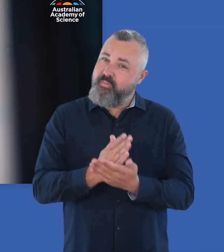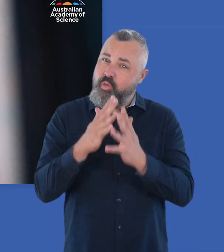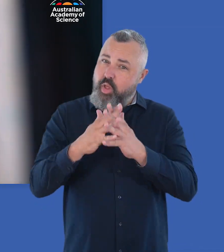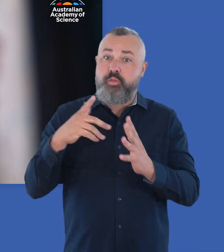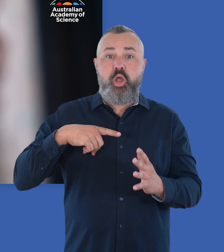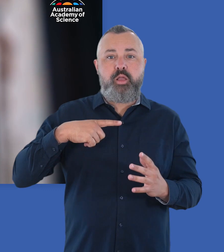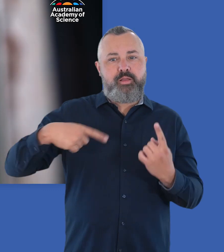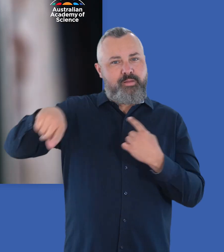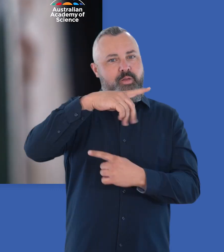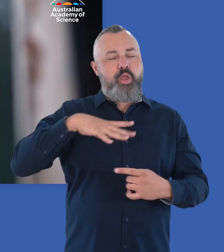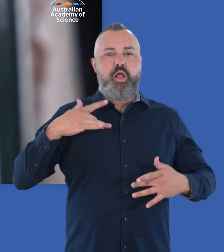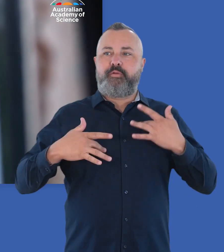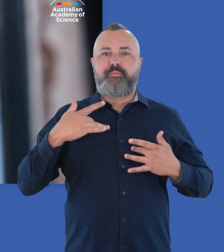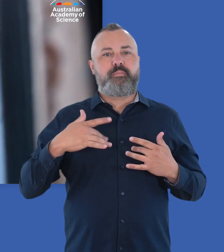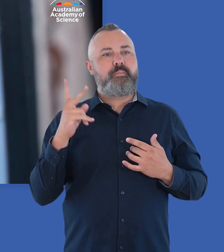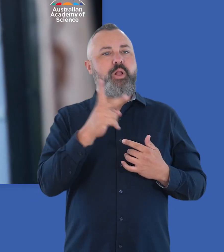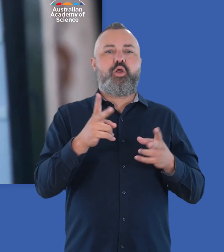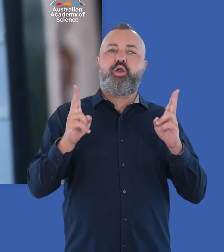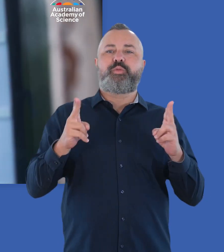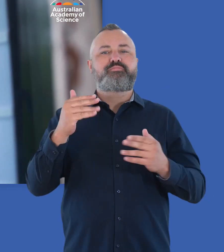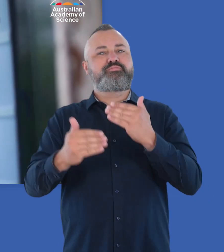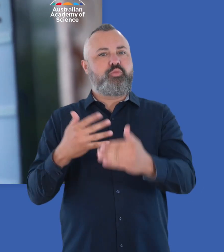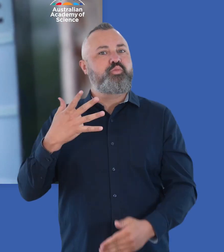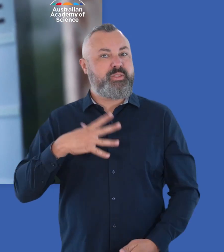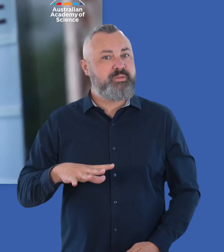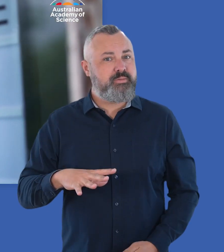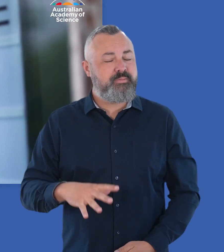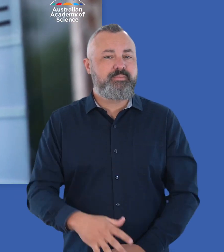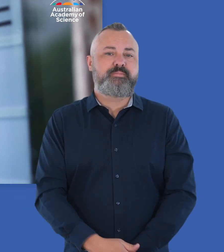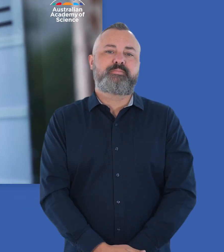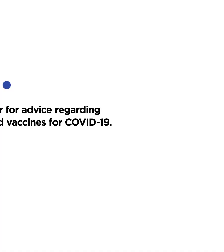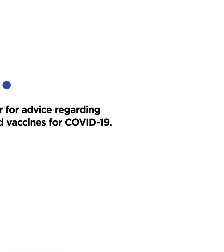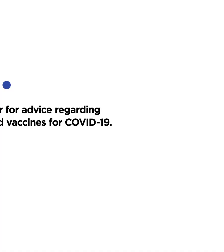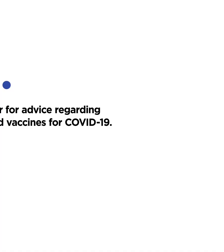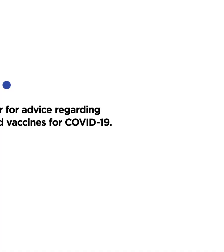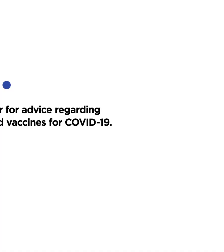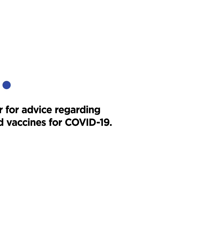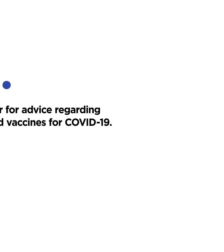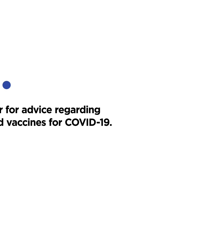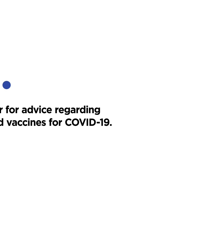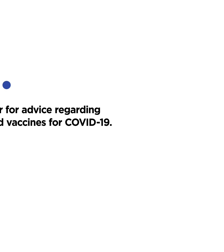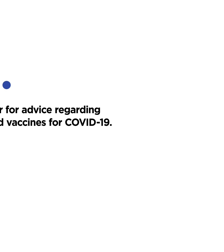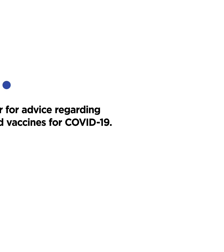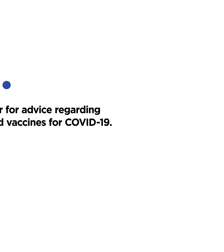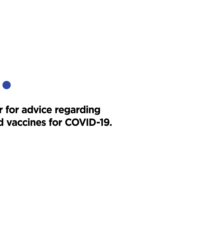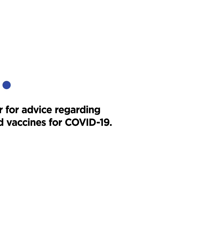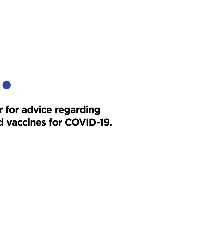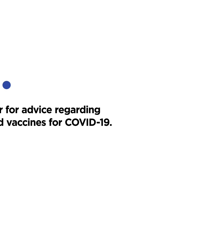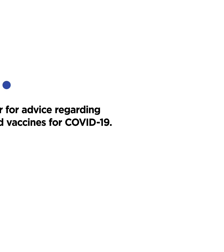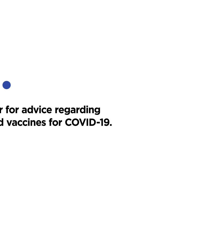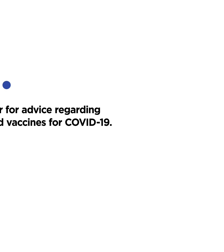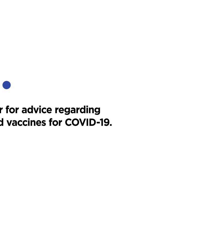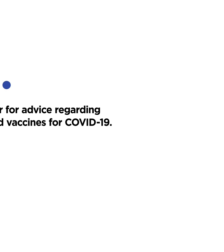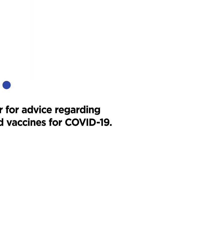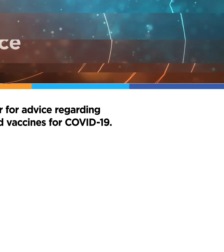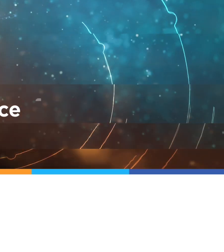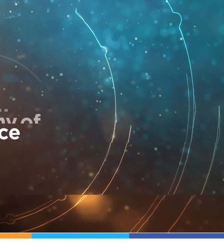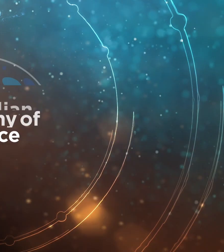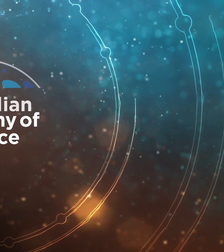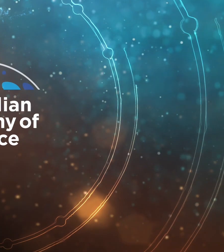It’s also a crucial step forward in having life return to normal.